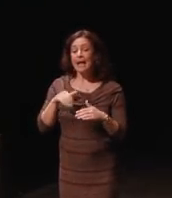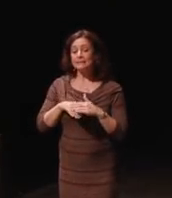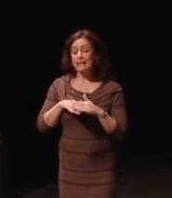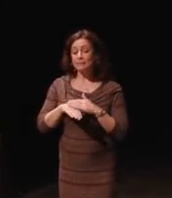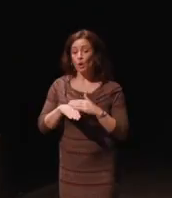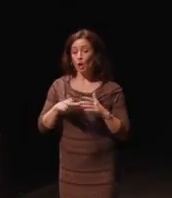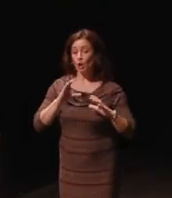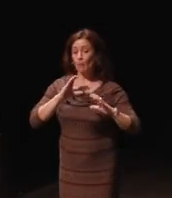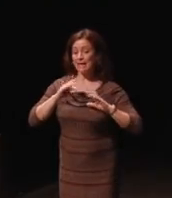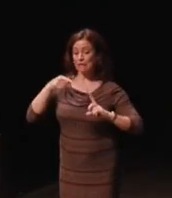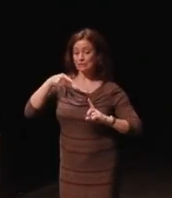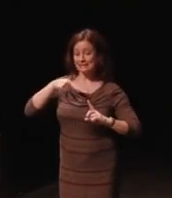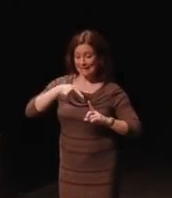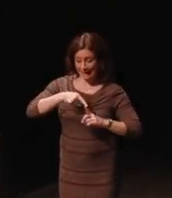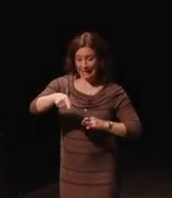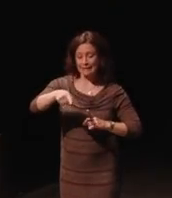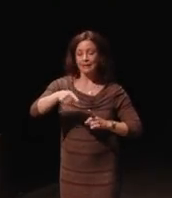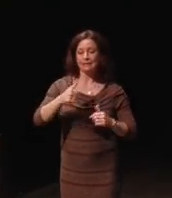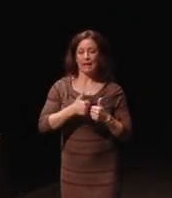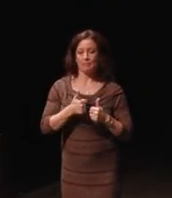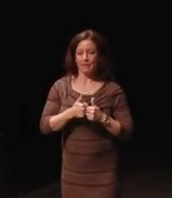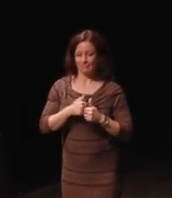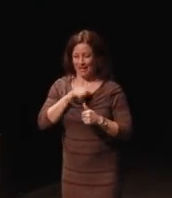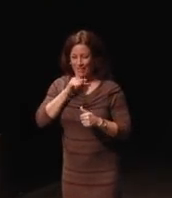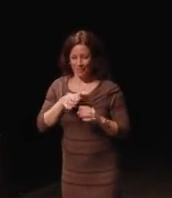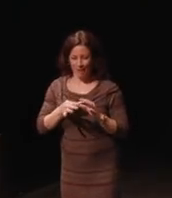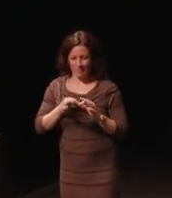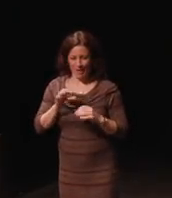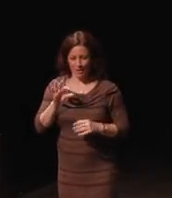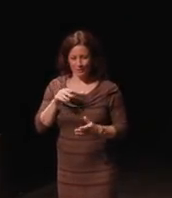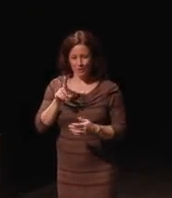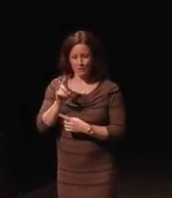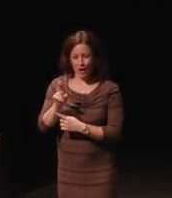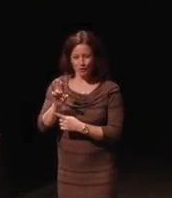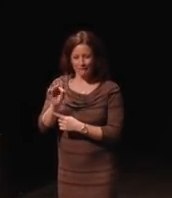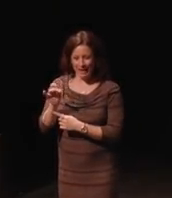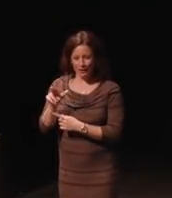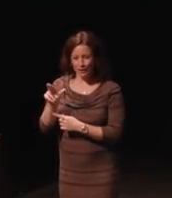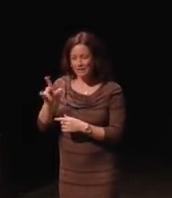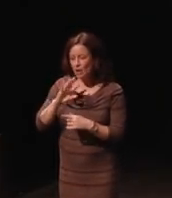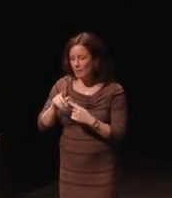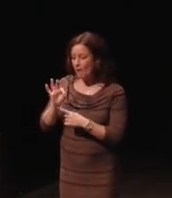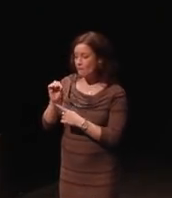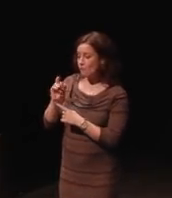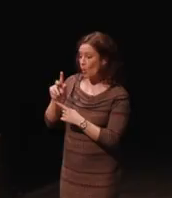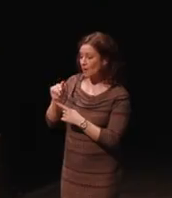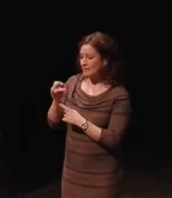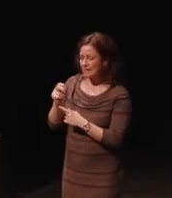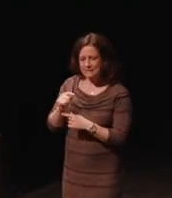What I loved about this comment by this Dr Fader is, he said about fortnight it's a multiplayer game.